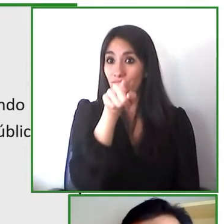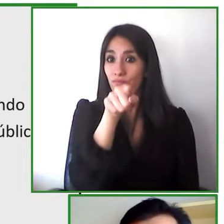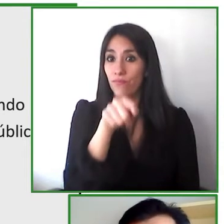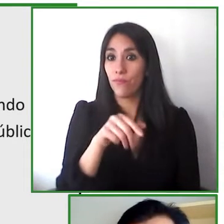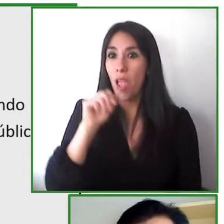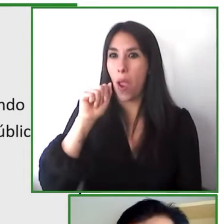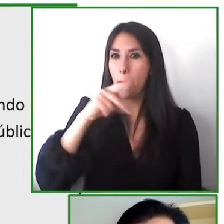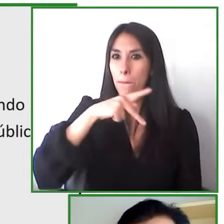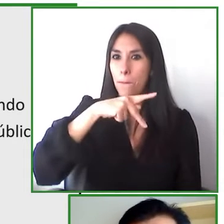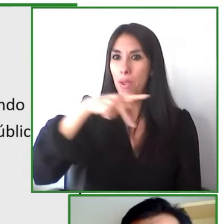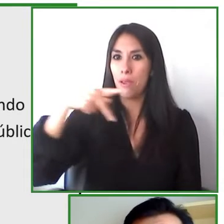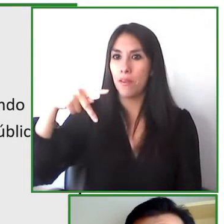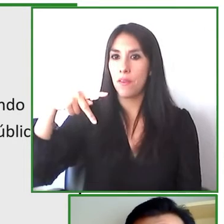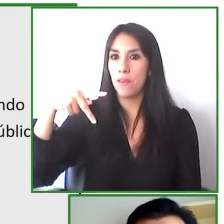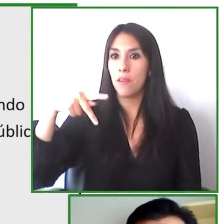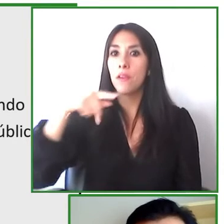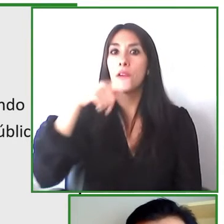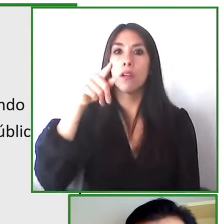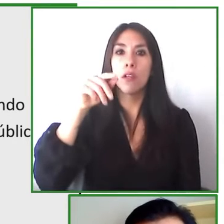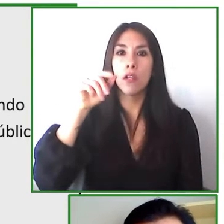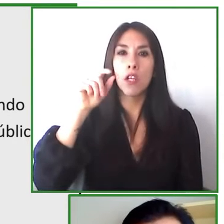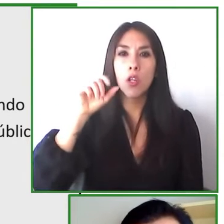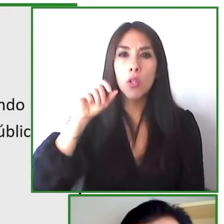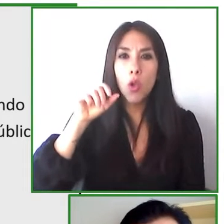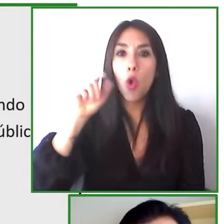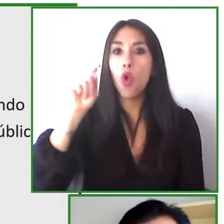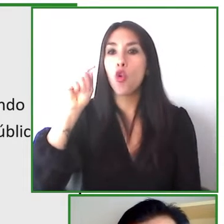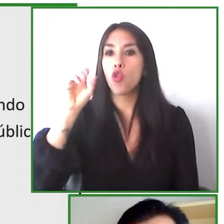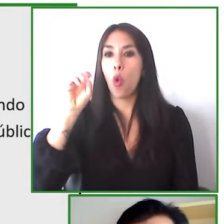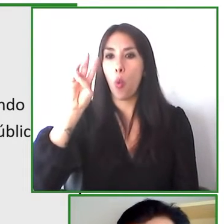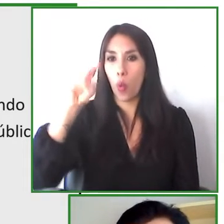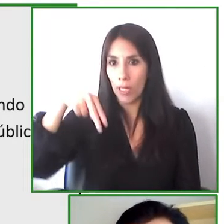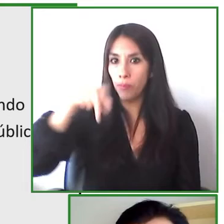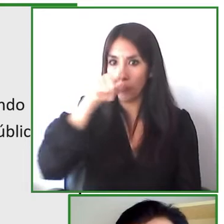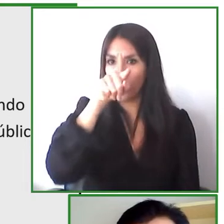navigation to help people with reduced mobility use public transport